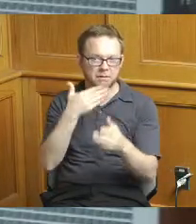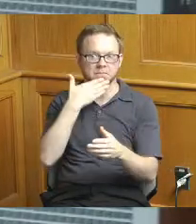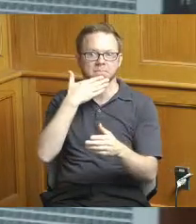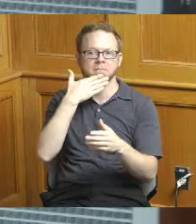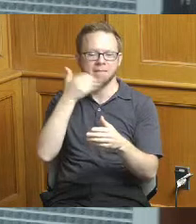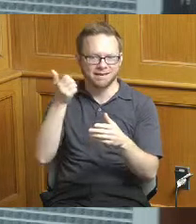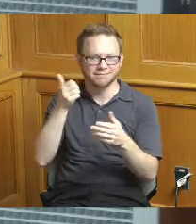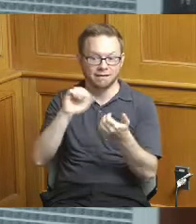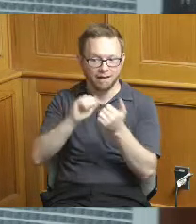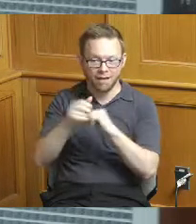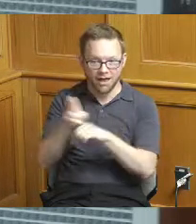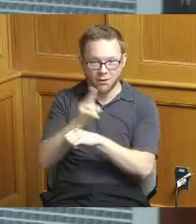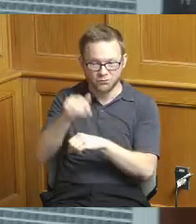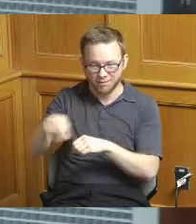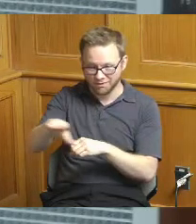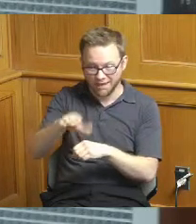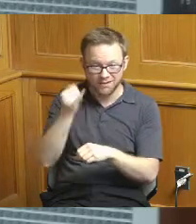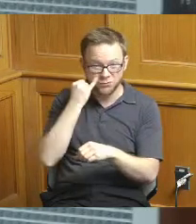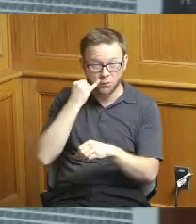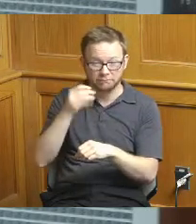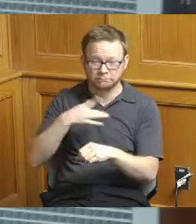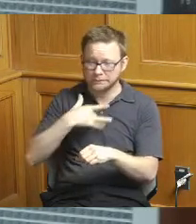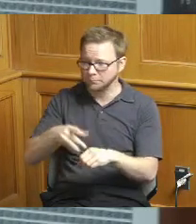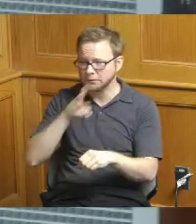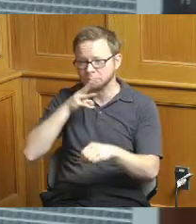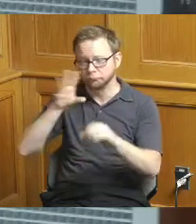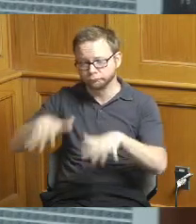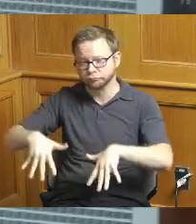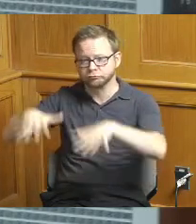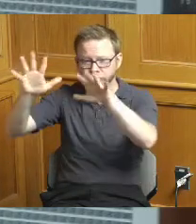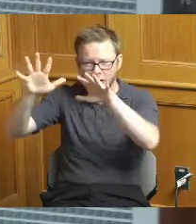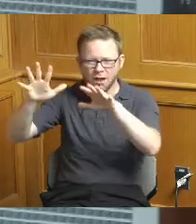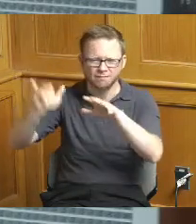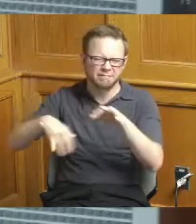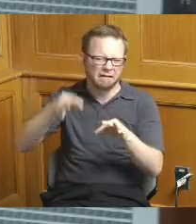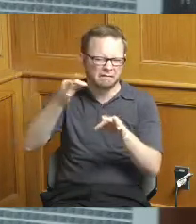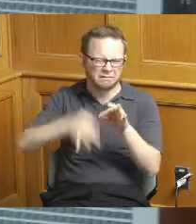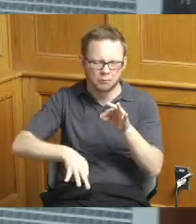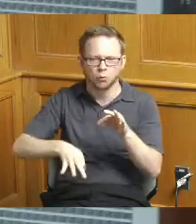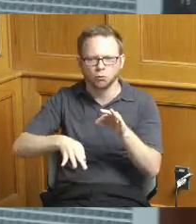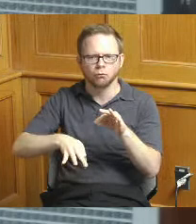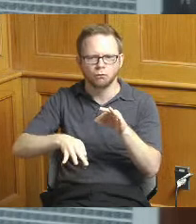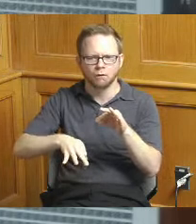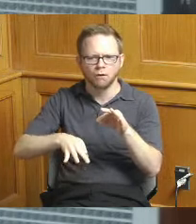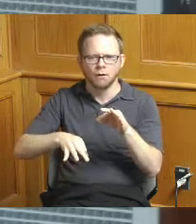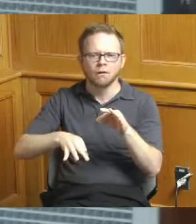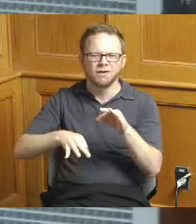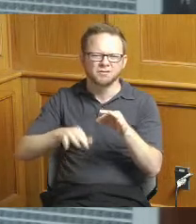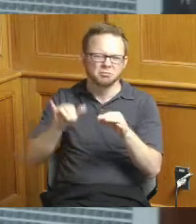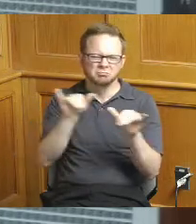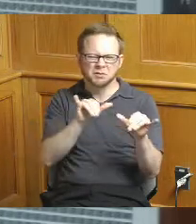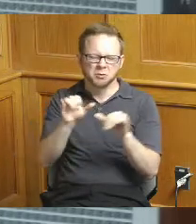that's in a flood plain not all that dissimilar from like Smale per se there wouldn't be any